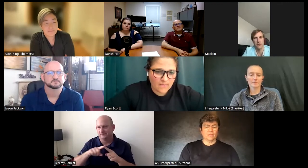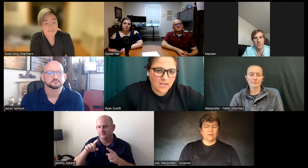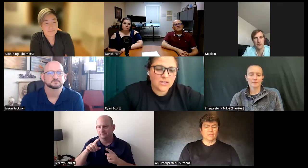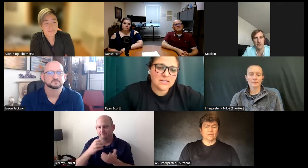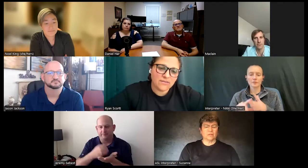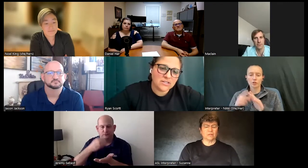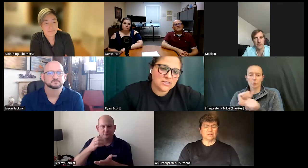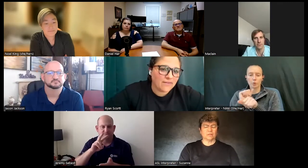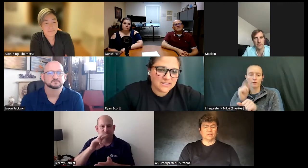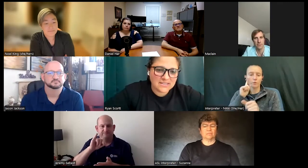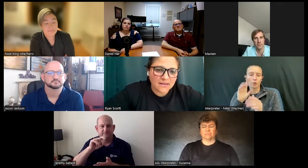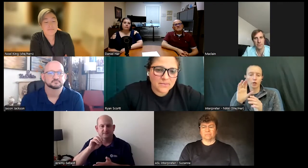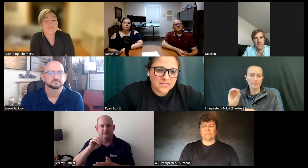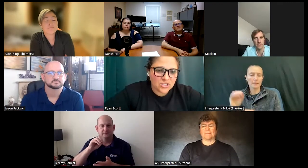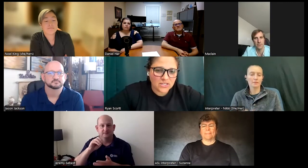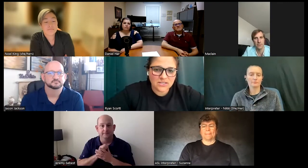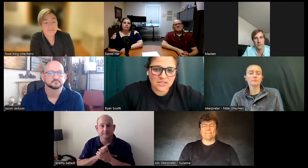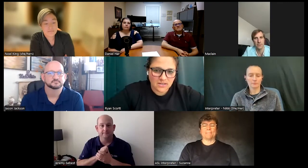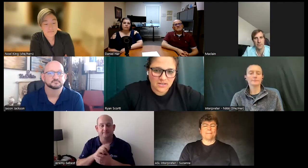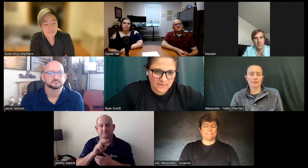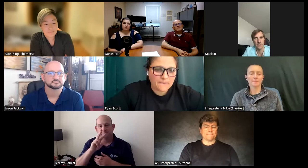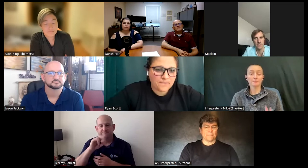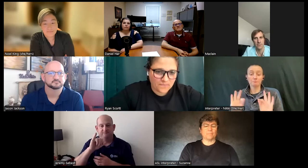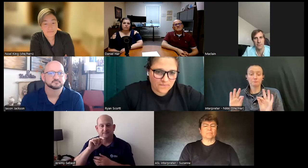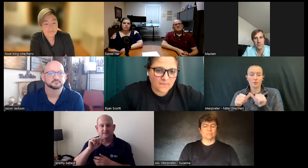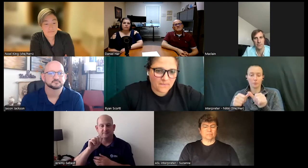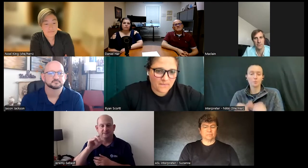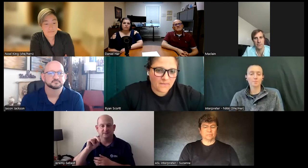different graphic design positions